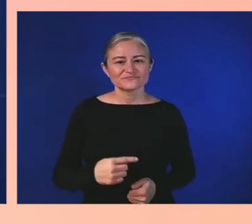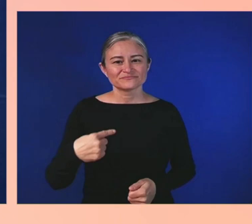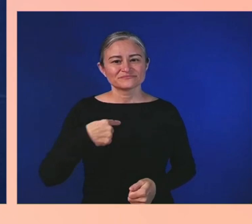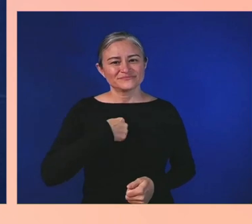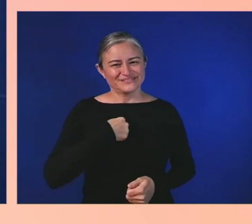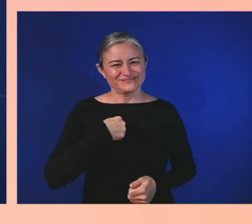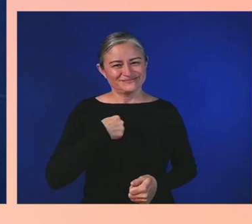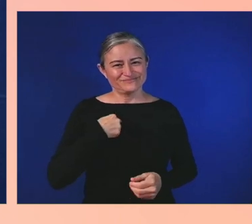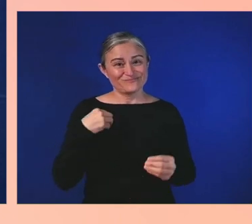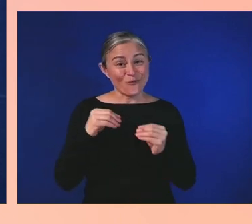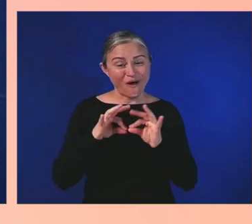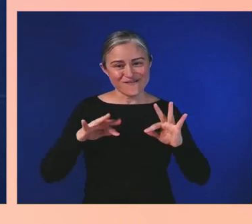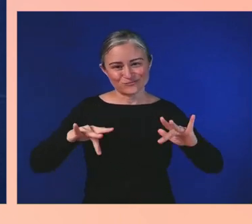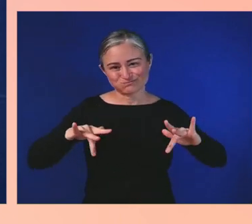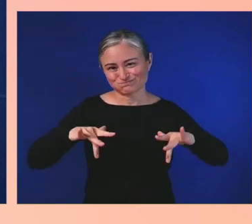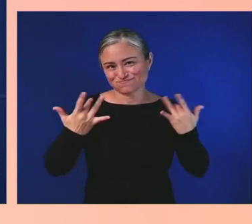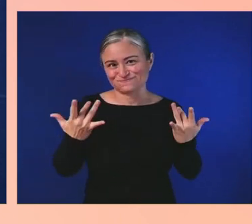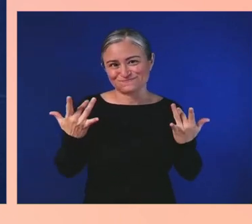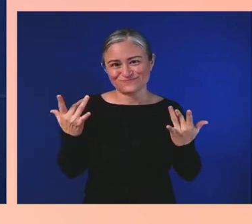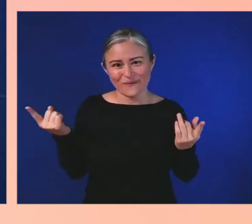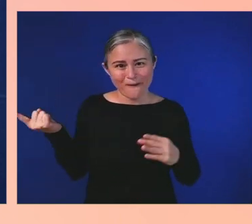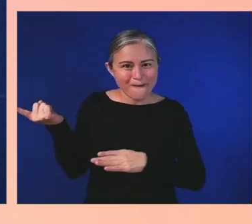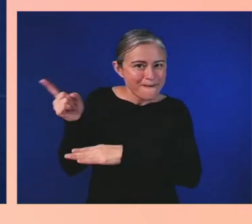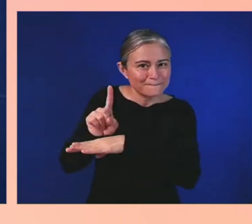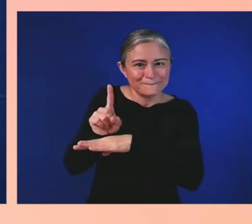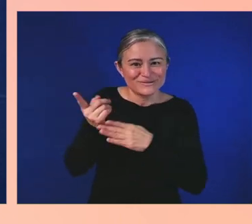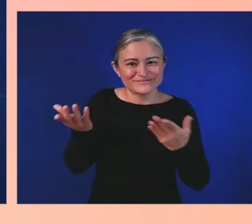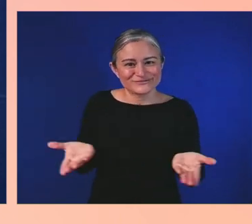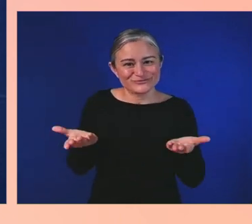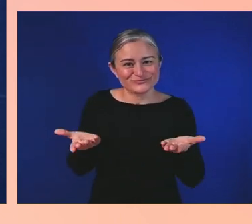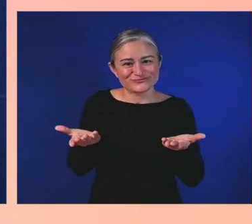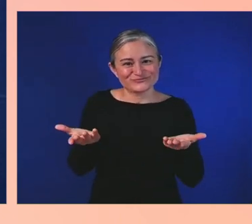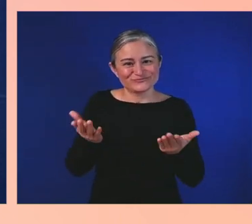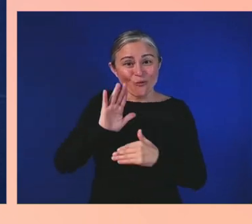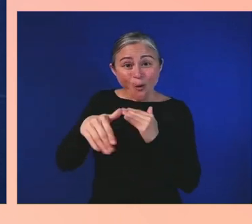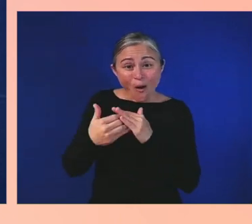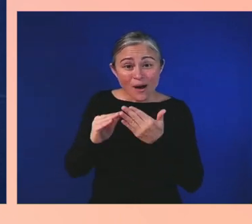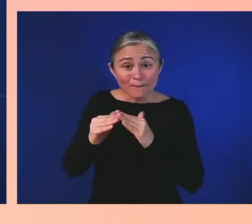My sisters up here on the dais, all of you in the audience,